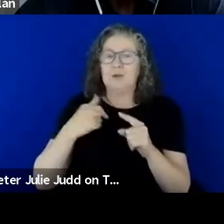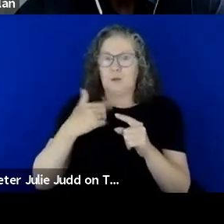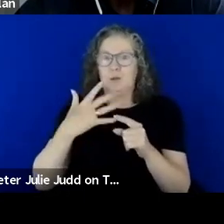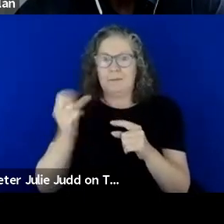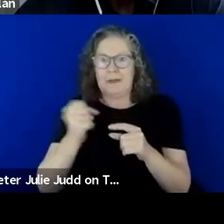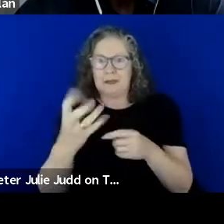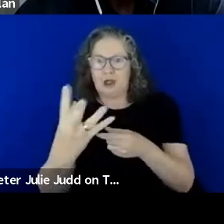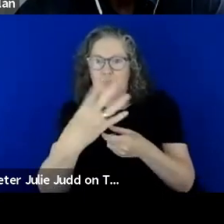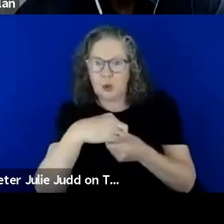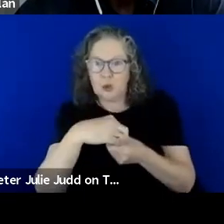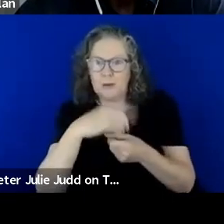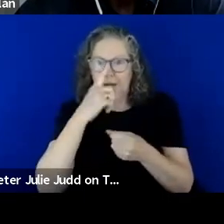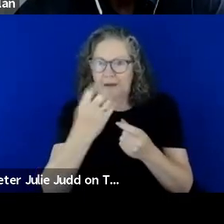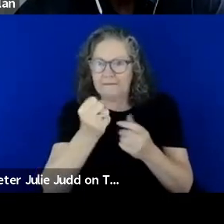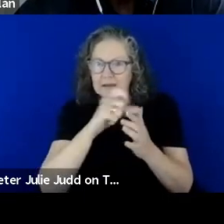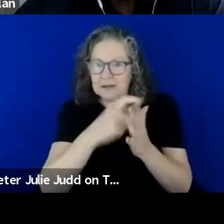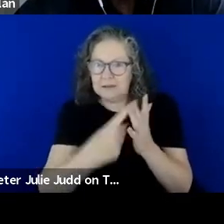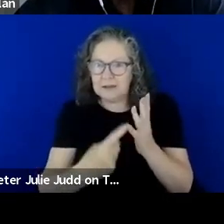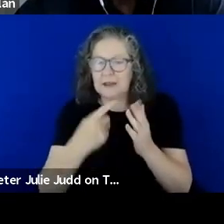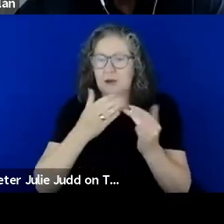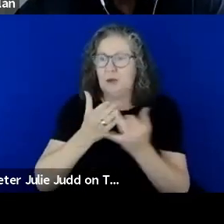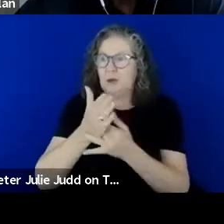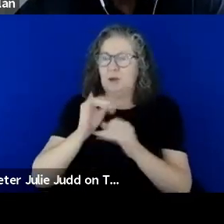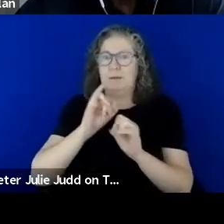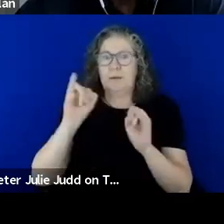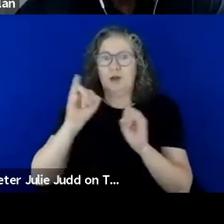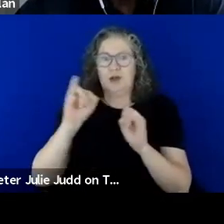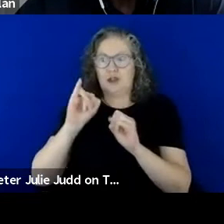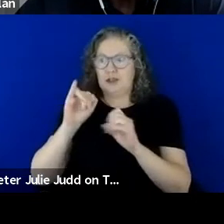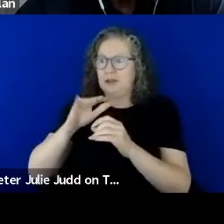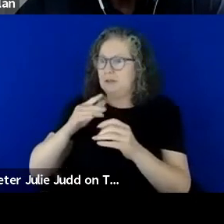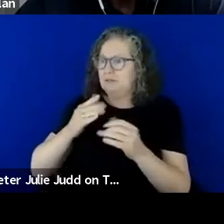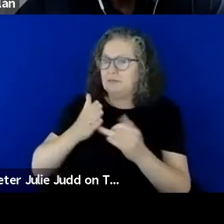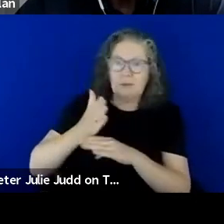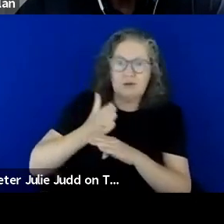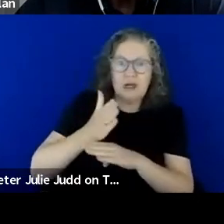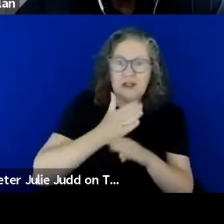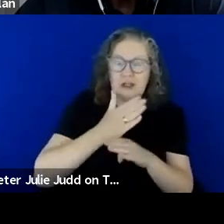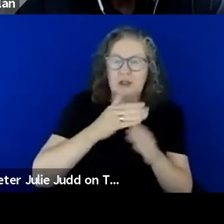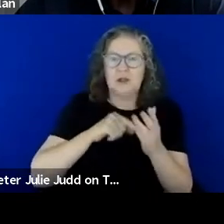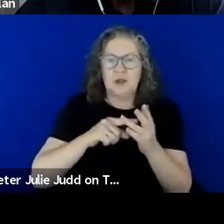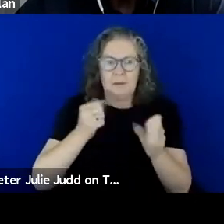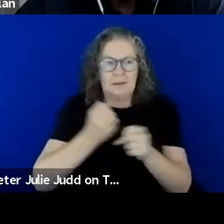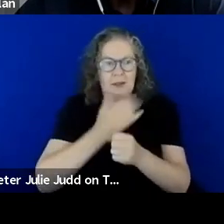and in our emergency sector operations to assist in the access lens that is required.